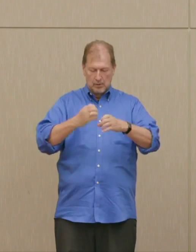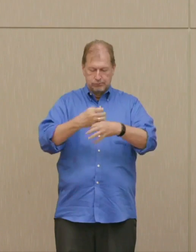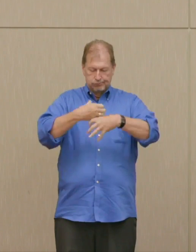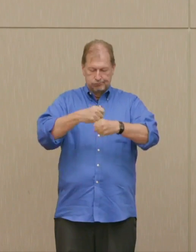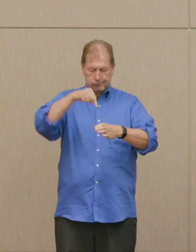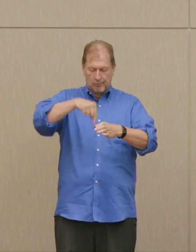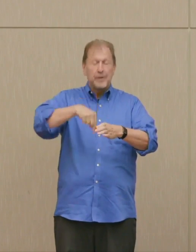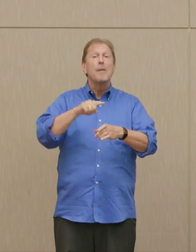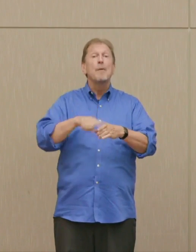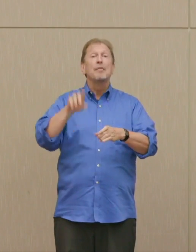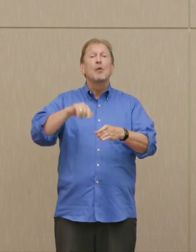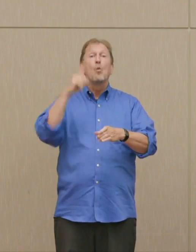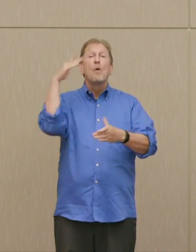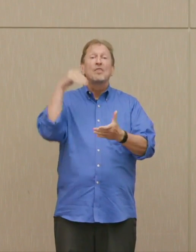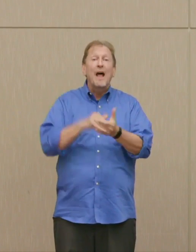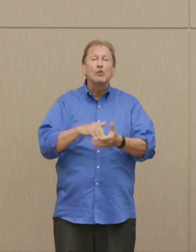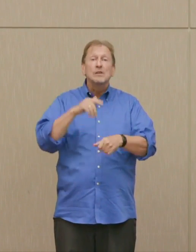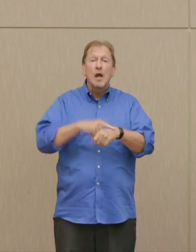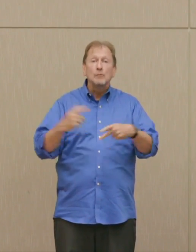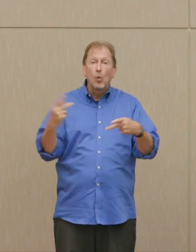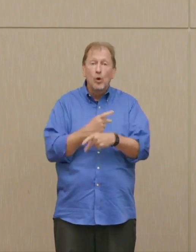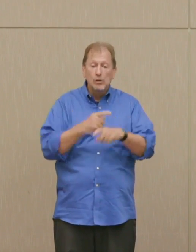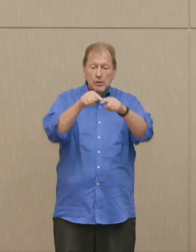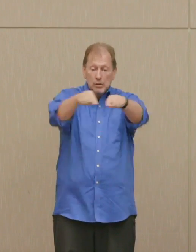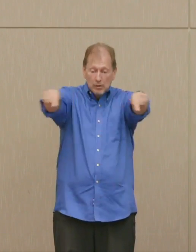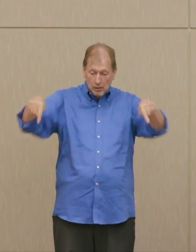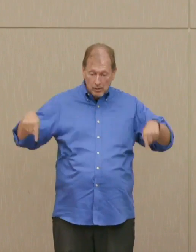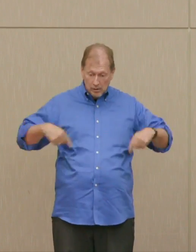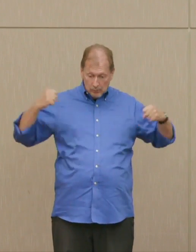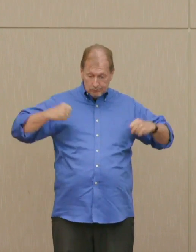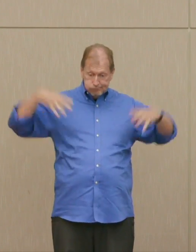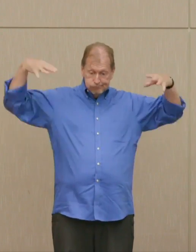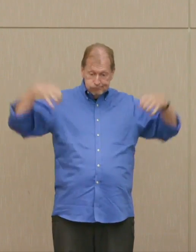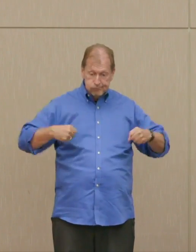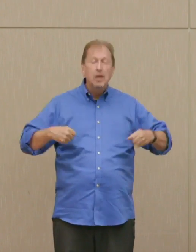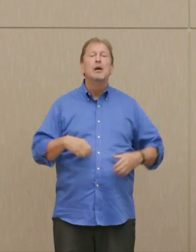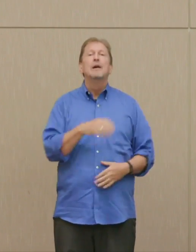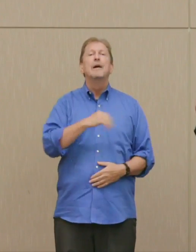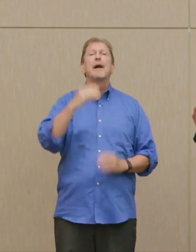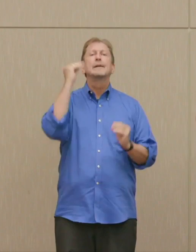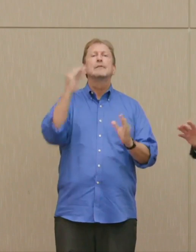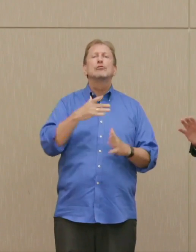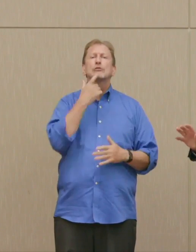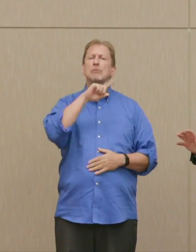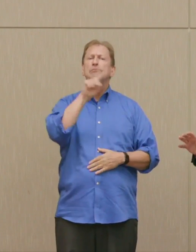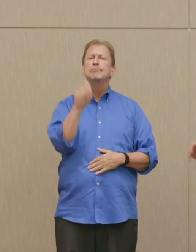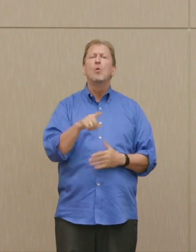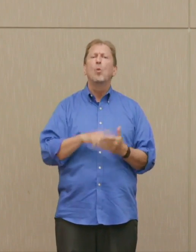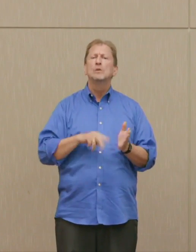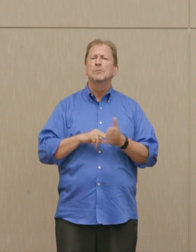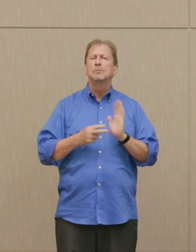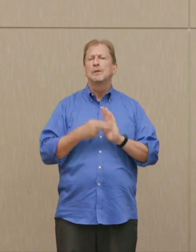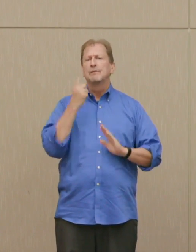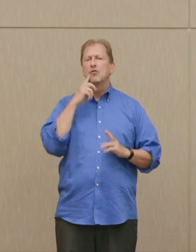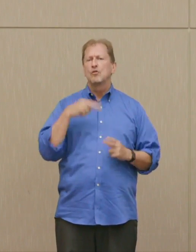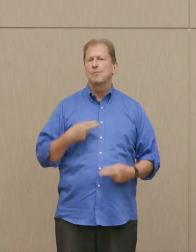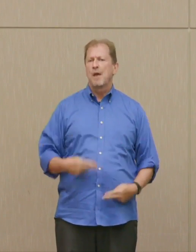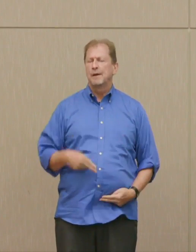He said, "What would that mean for humanity if technology delivered that? What would it mean for us?"